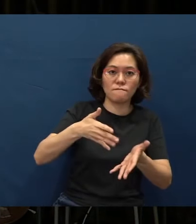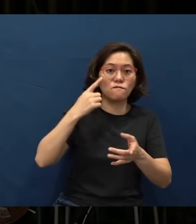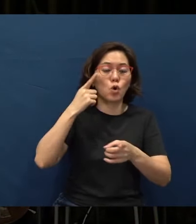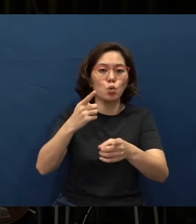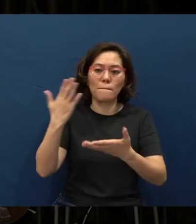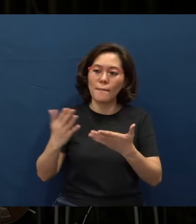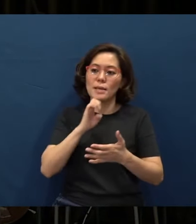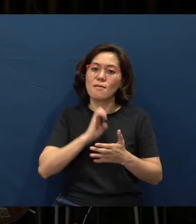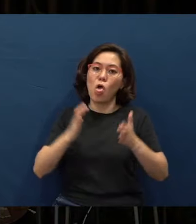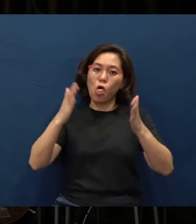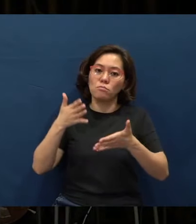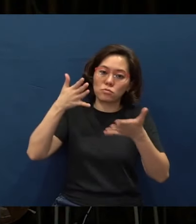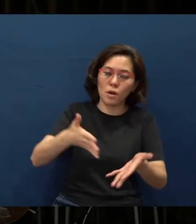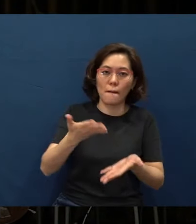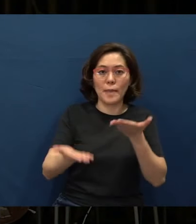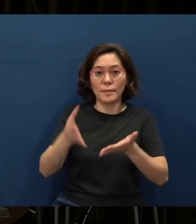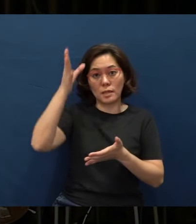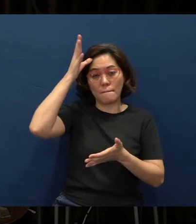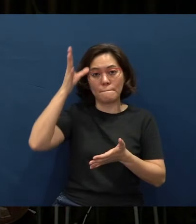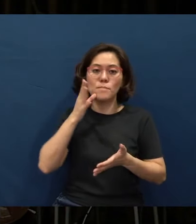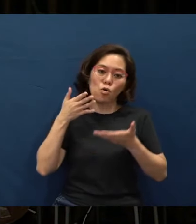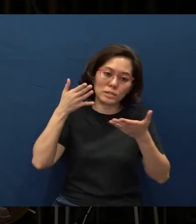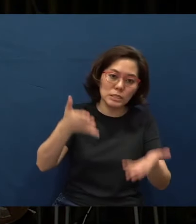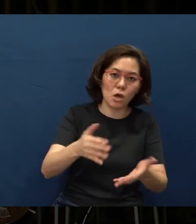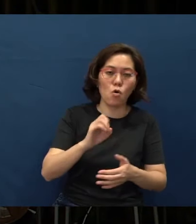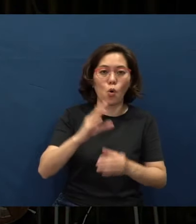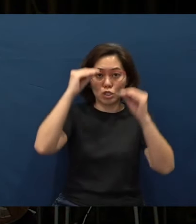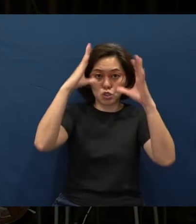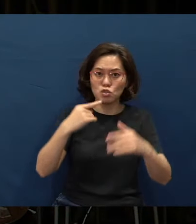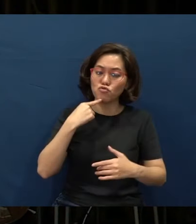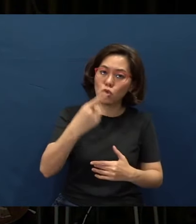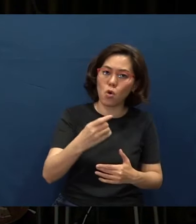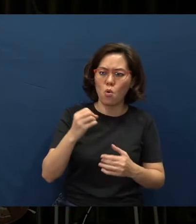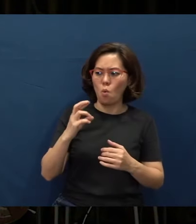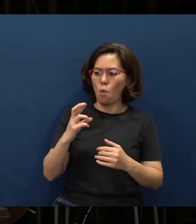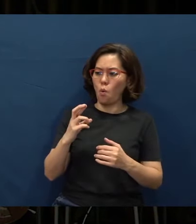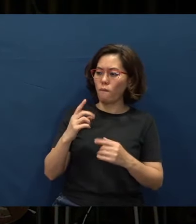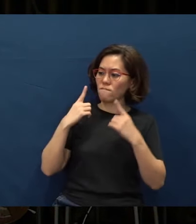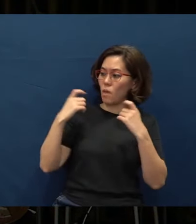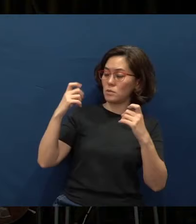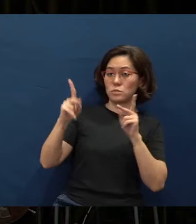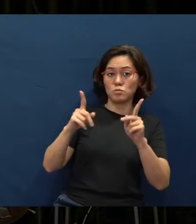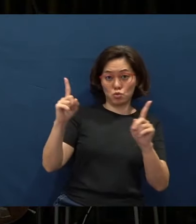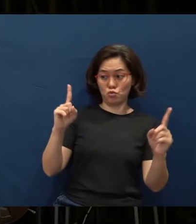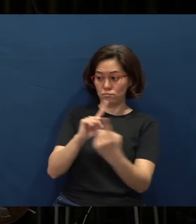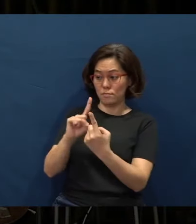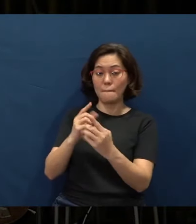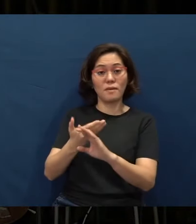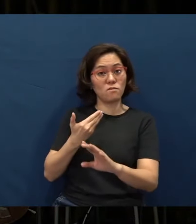maybe by your parents, or maybe by a teacher, or maybe even by some well-known people that you (have come) across, right?